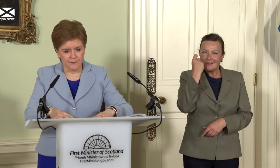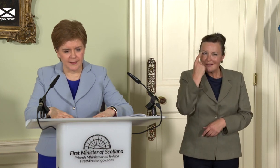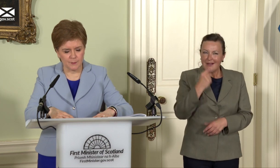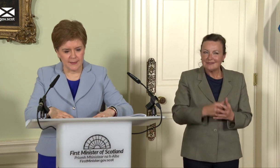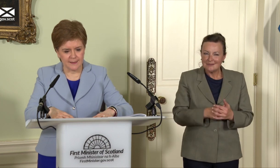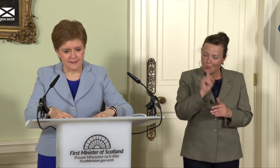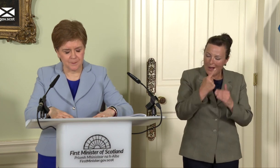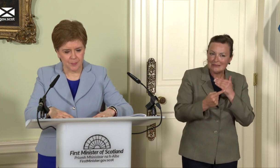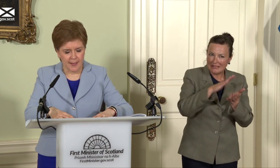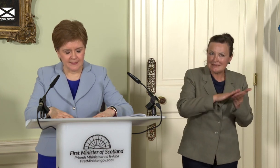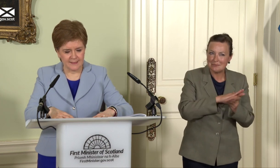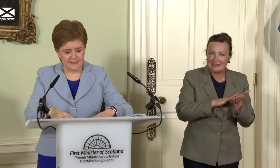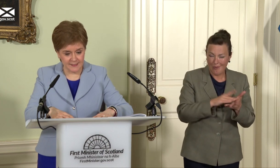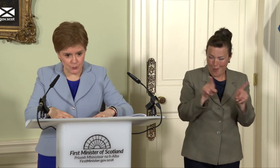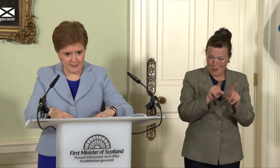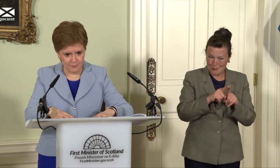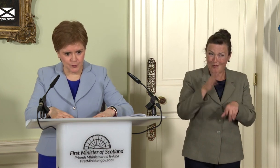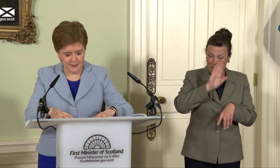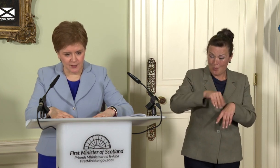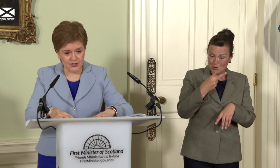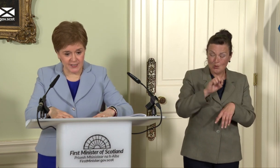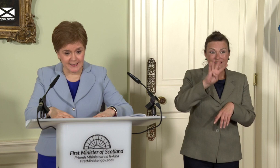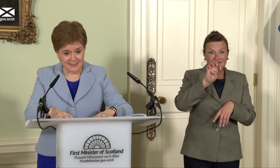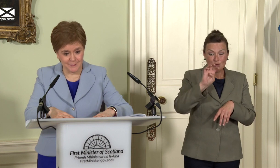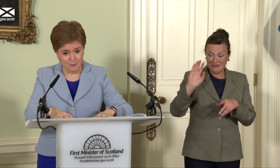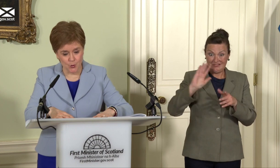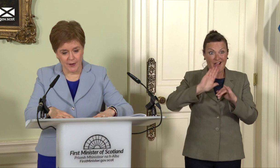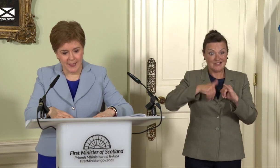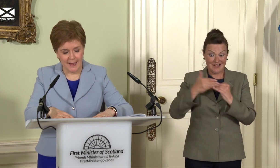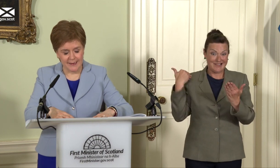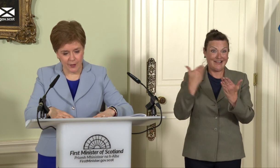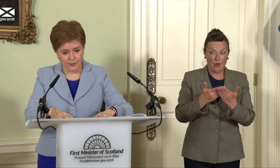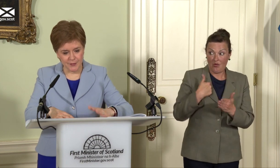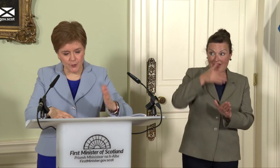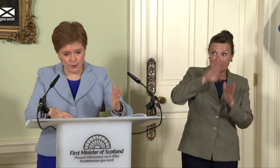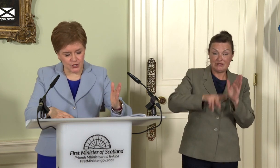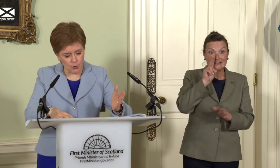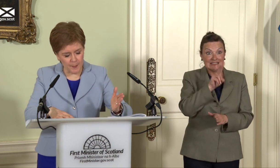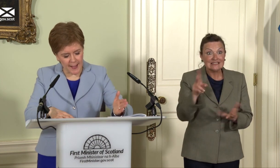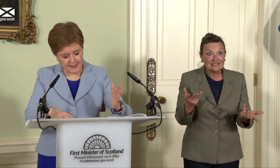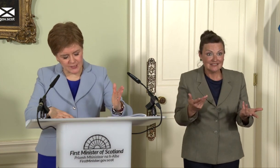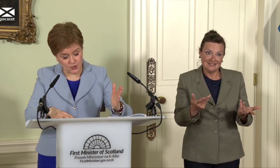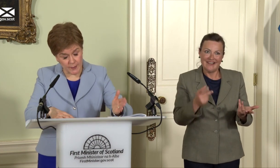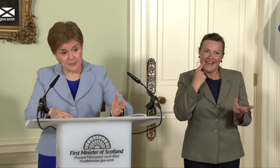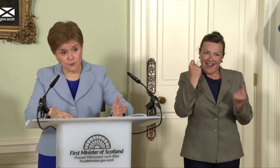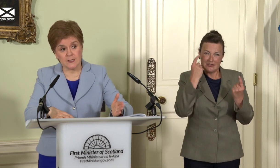experience since 2014, they’ll understand it even more now. I mean, if you were to go back to 2014,